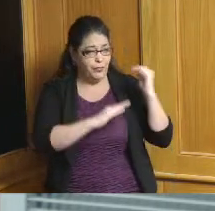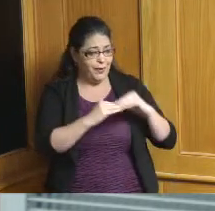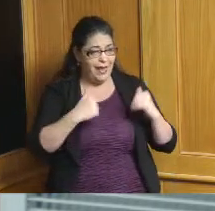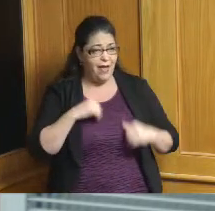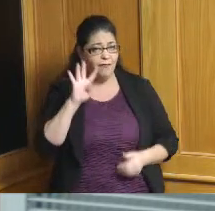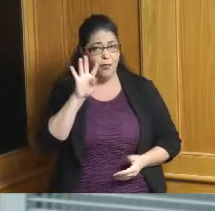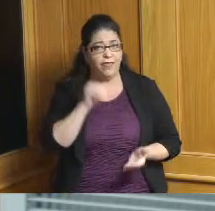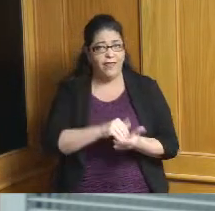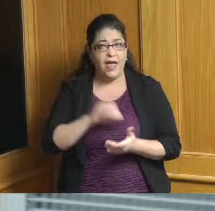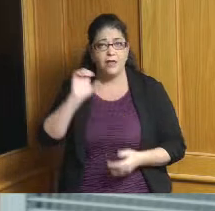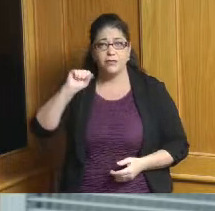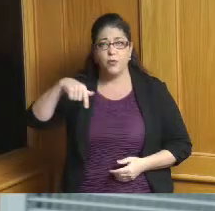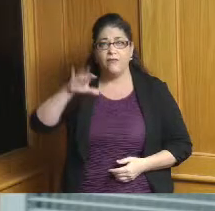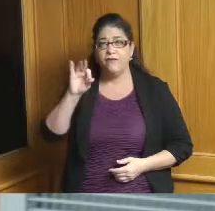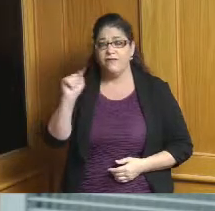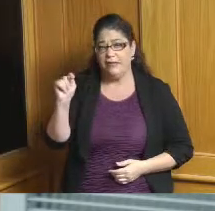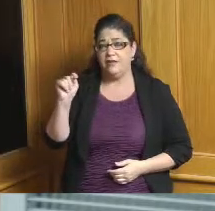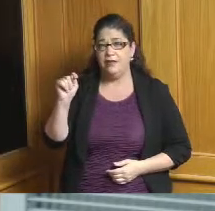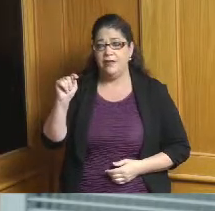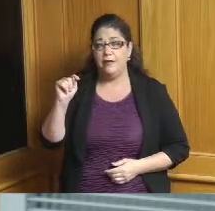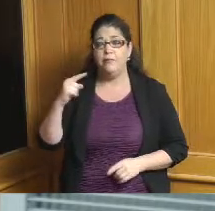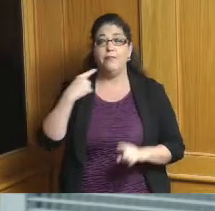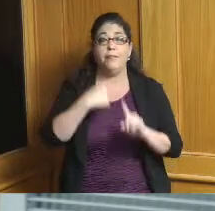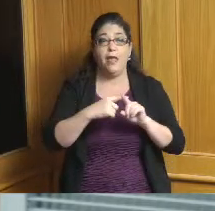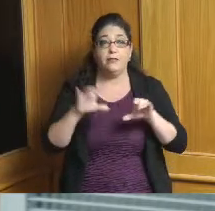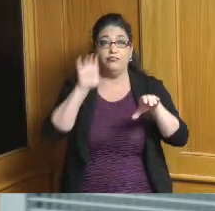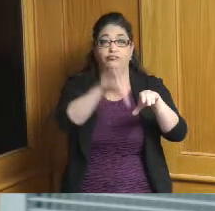and construct an additional eight thousand square feet onto the building